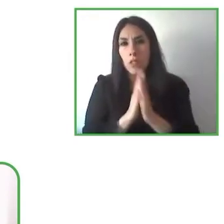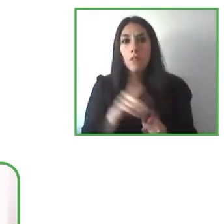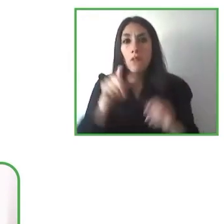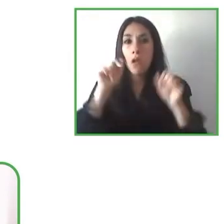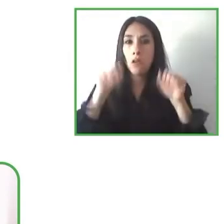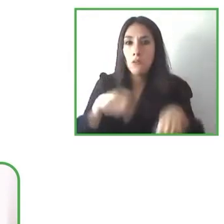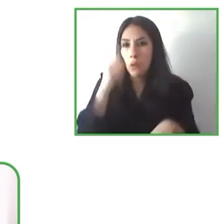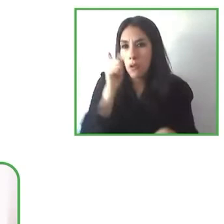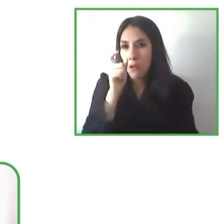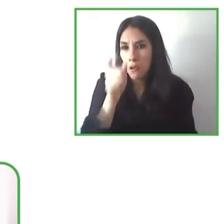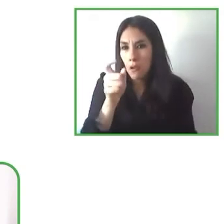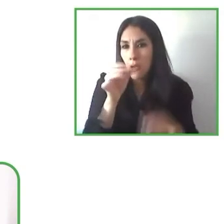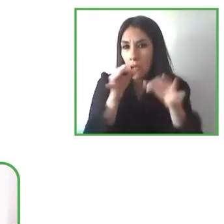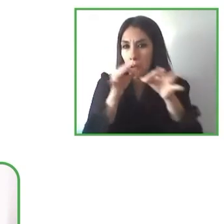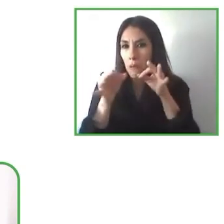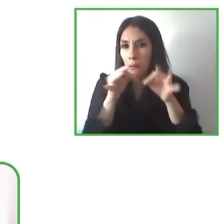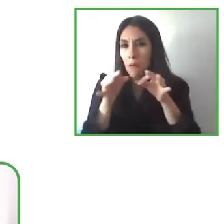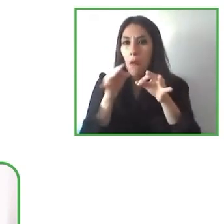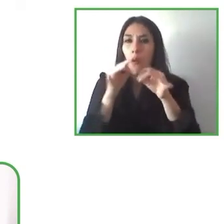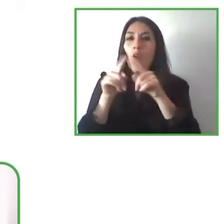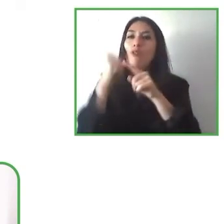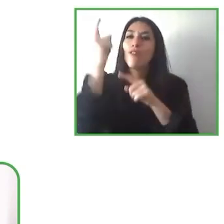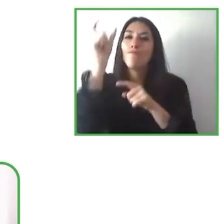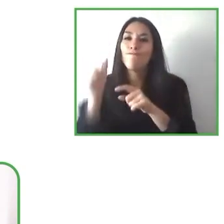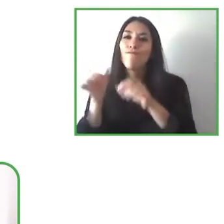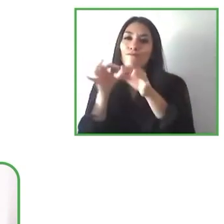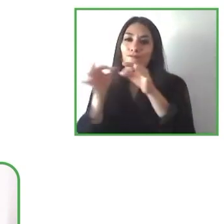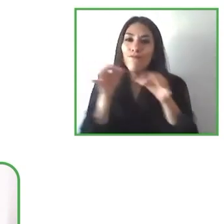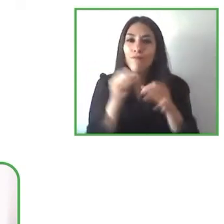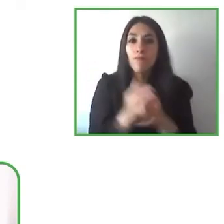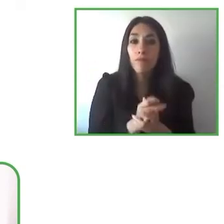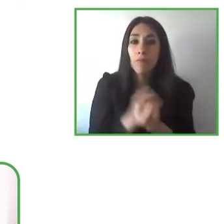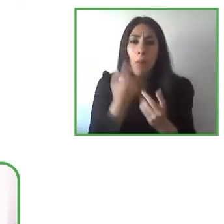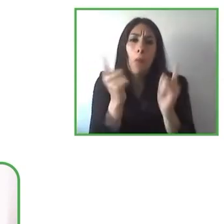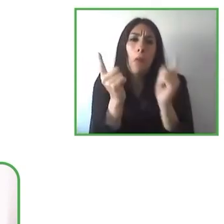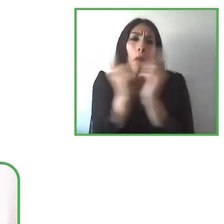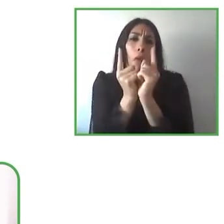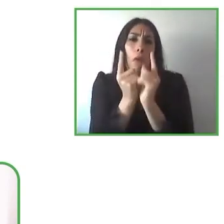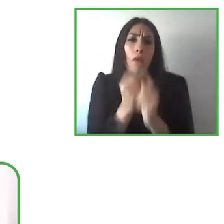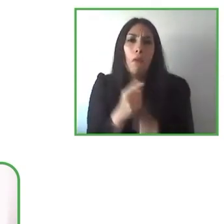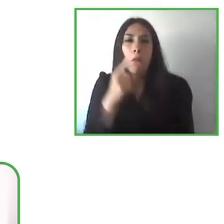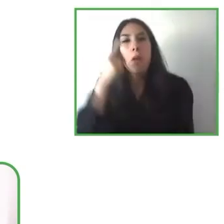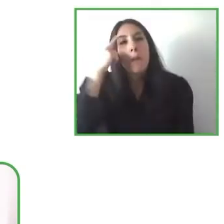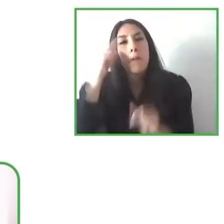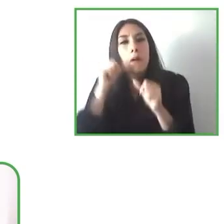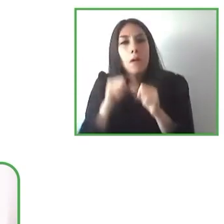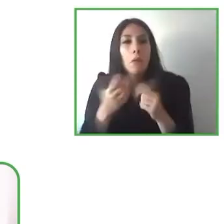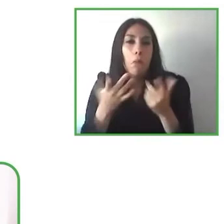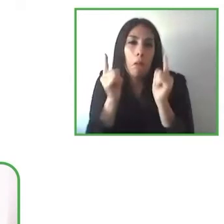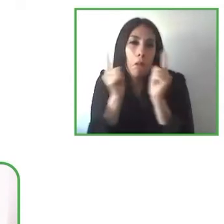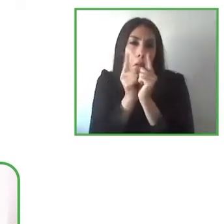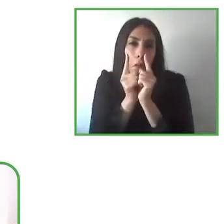a reflection, a very short reflection, an idea in just a few words that you want